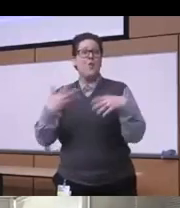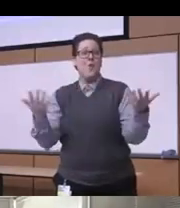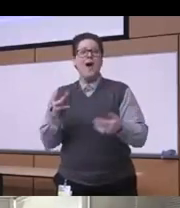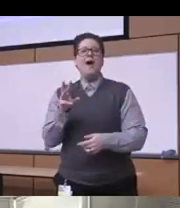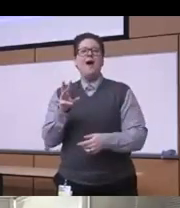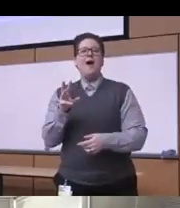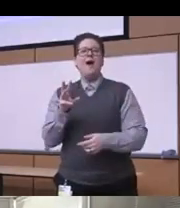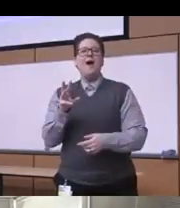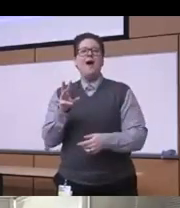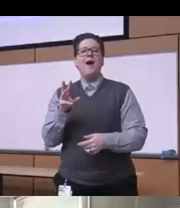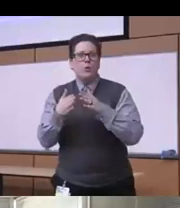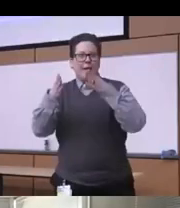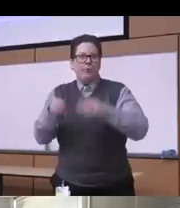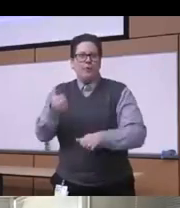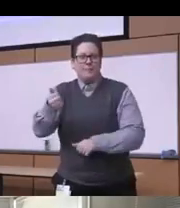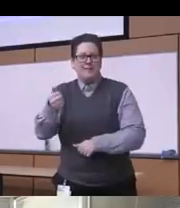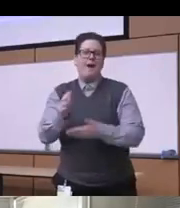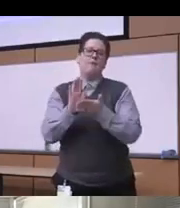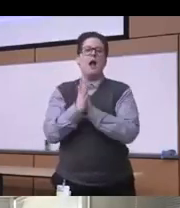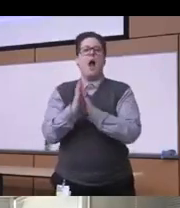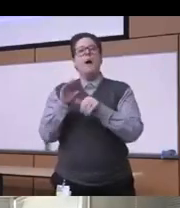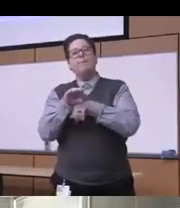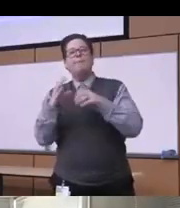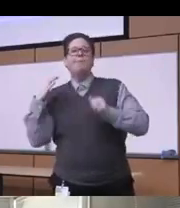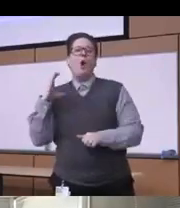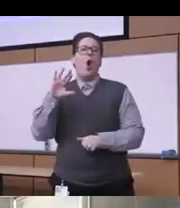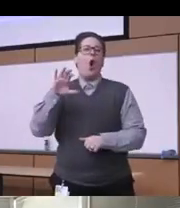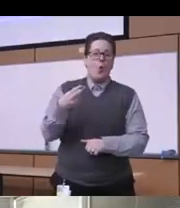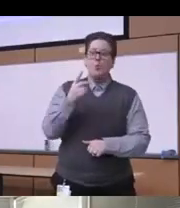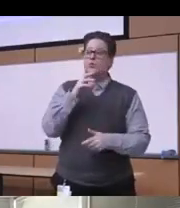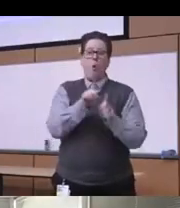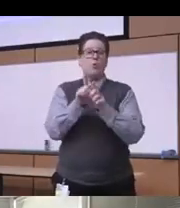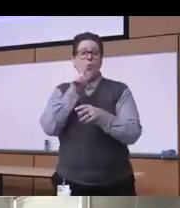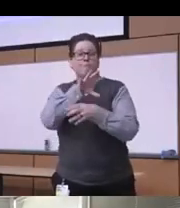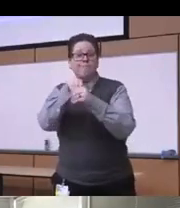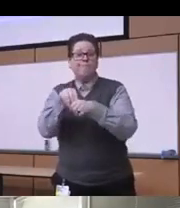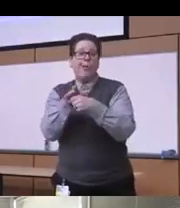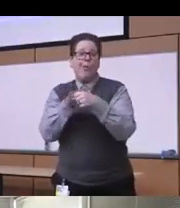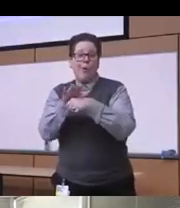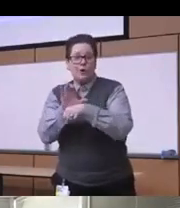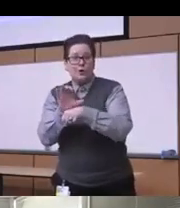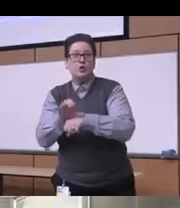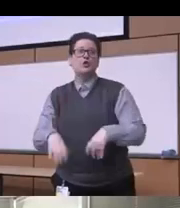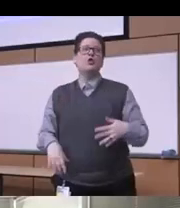champions in the immunity coaches and groups that were held in the local church and uh and there is